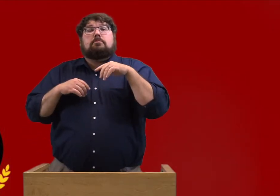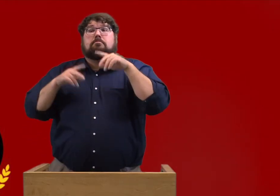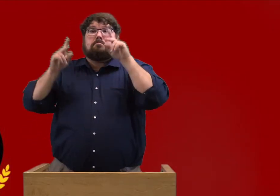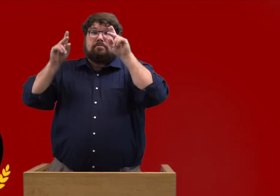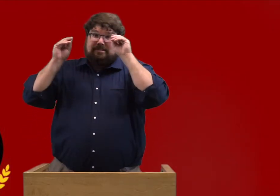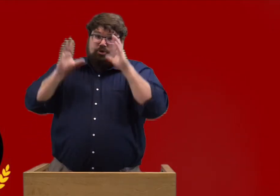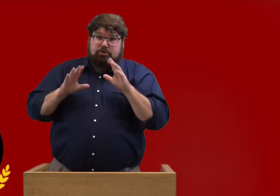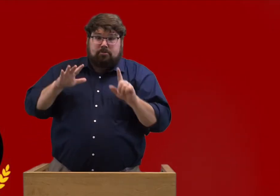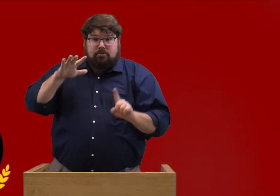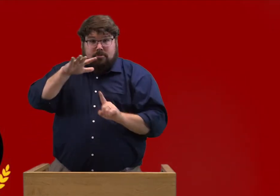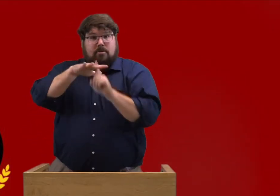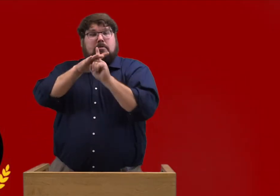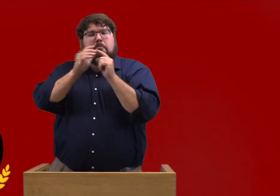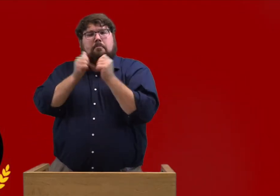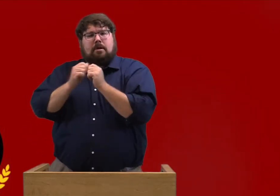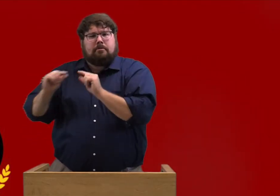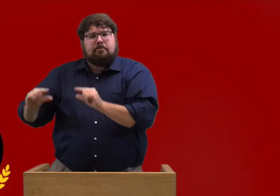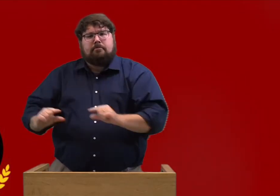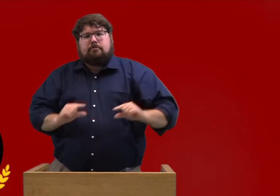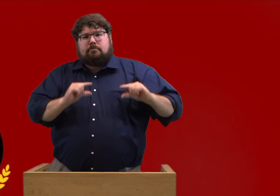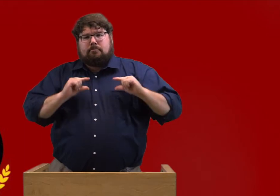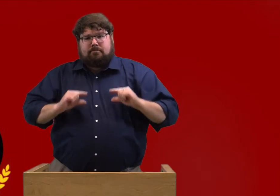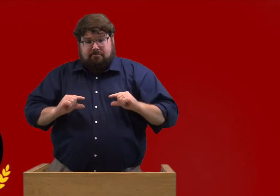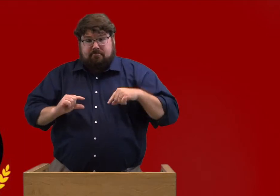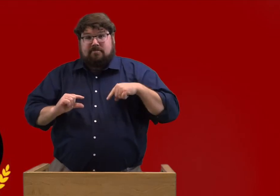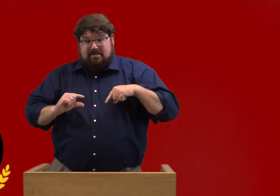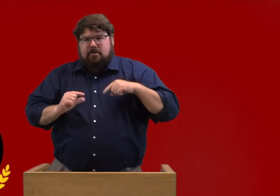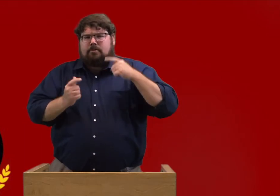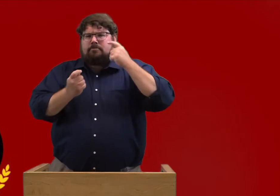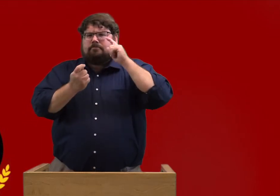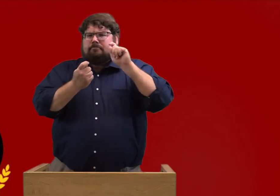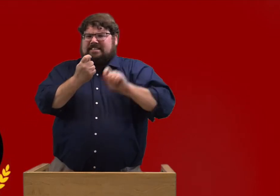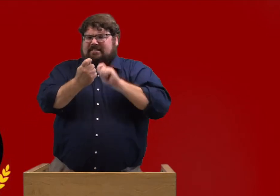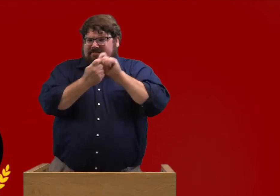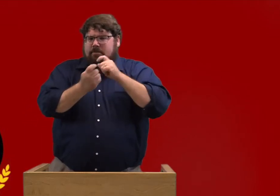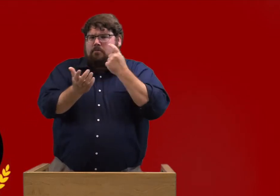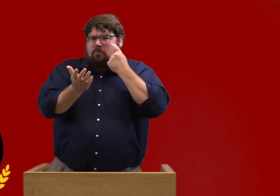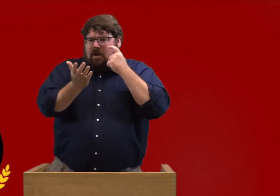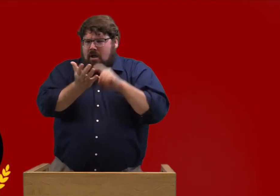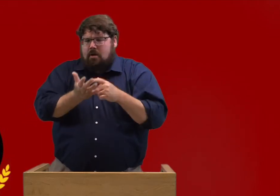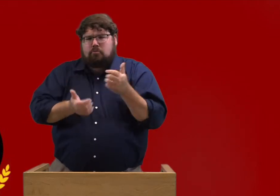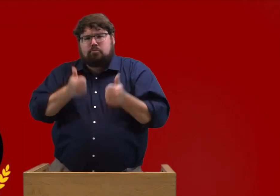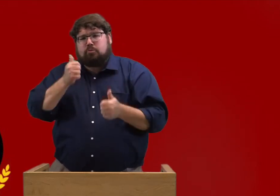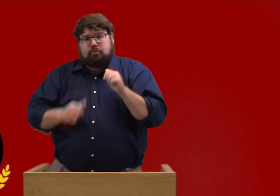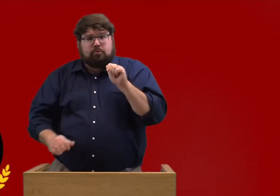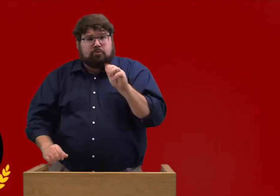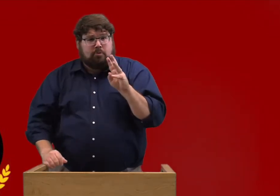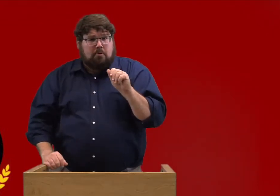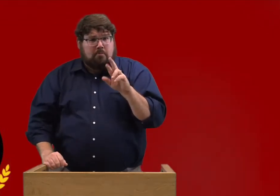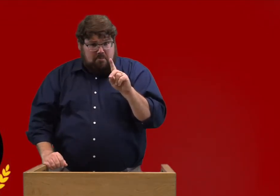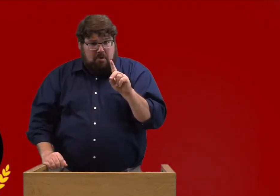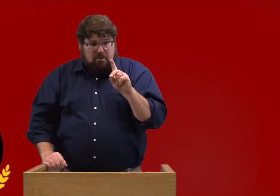It will be a teacher that shows up on the screen and they will be recognizing specific awards.